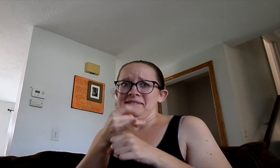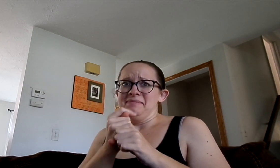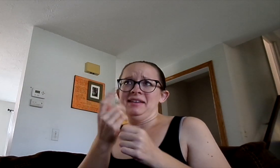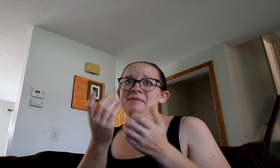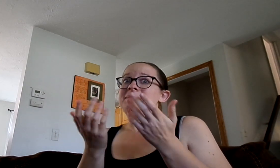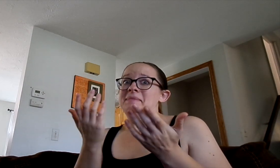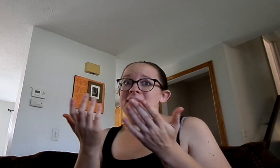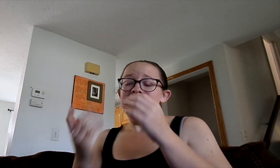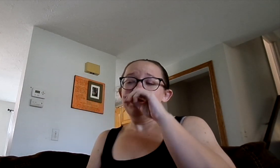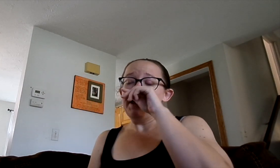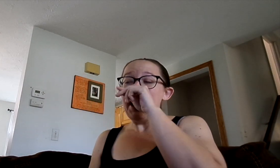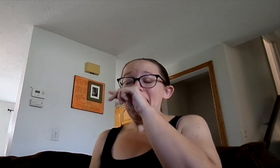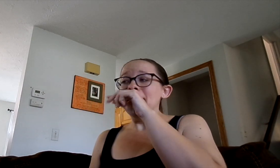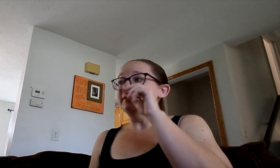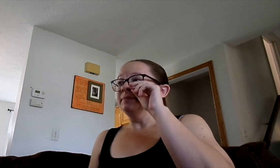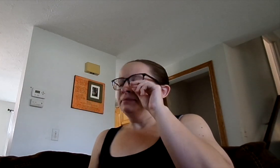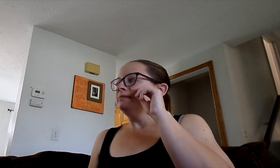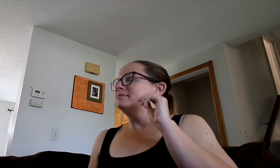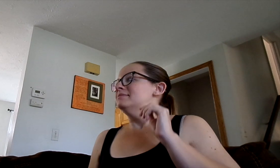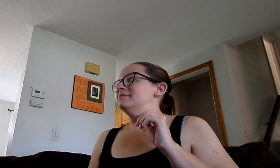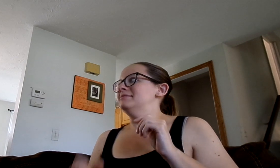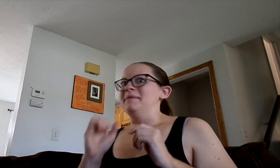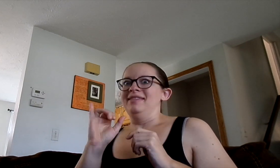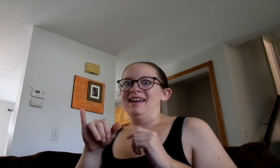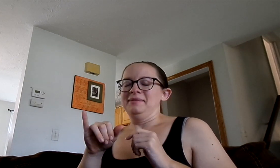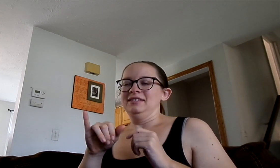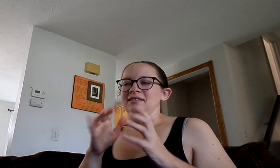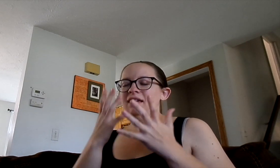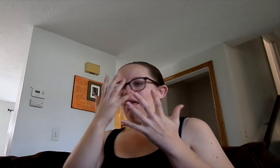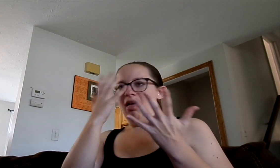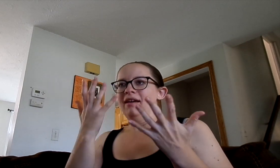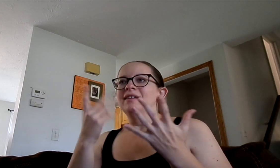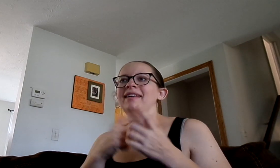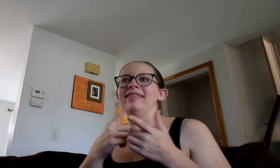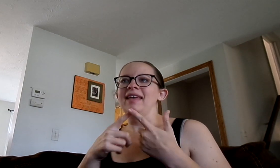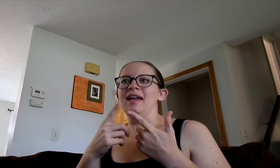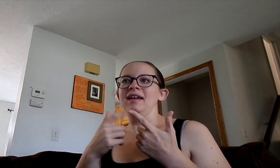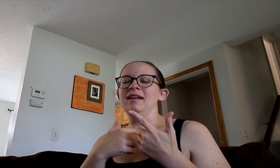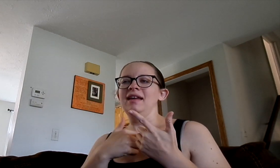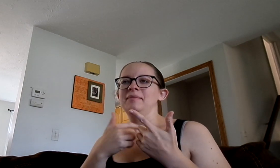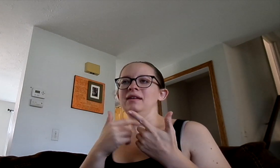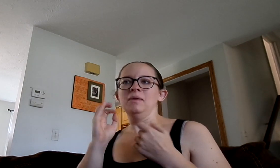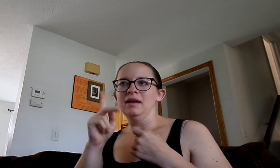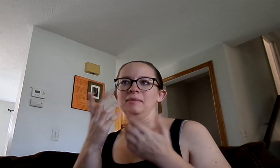I mean we'd barely make it. So that was just kind of like blech.